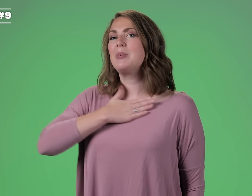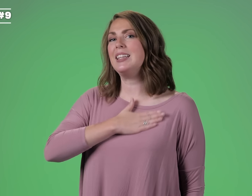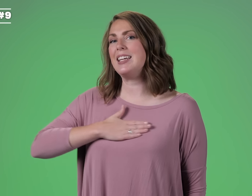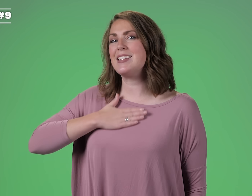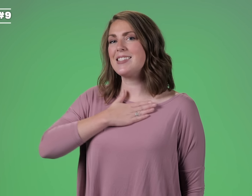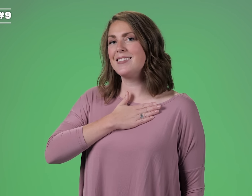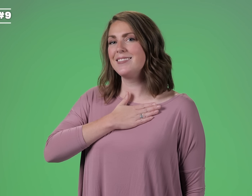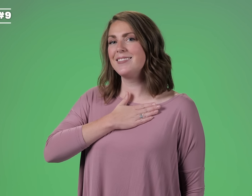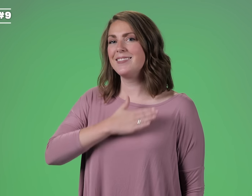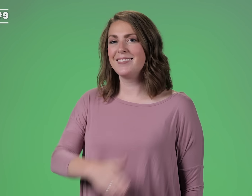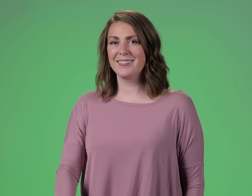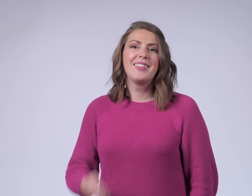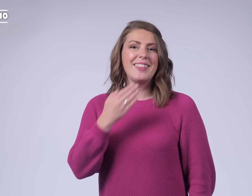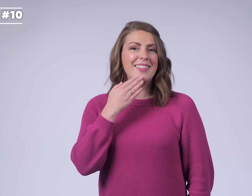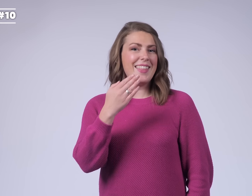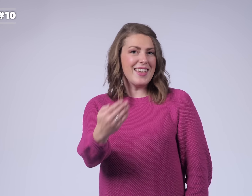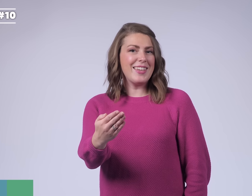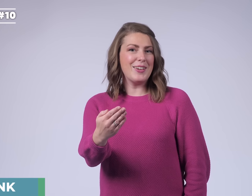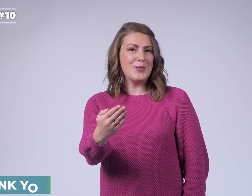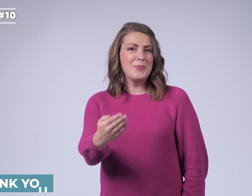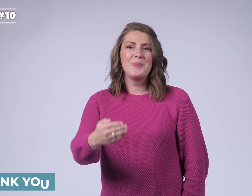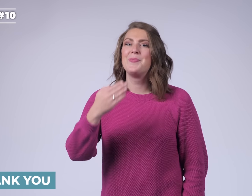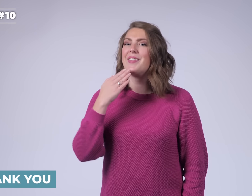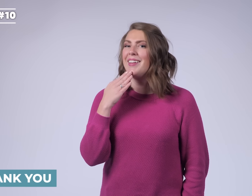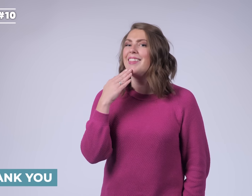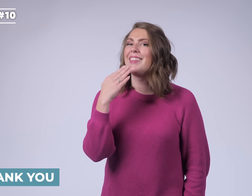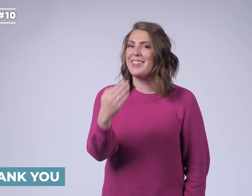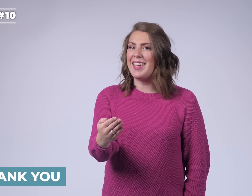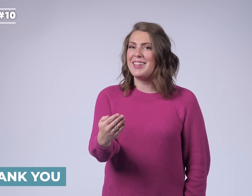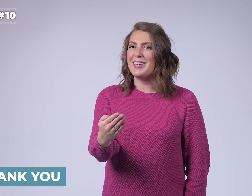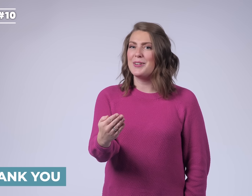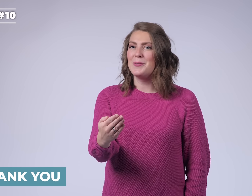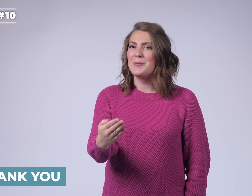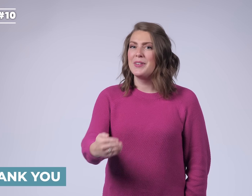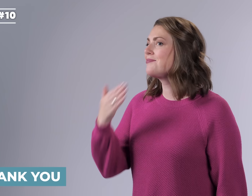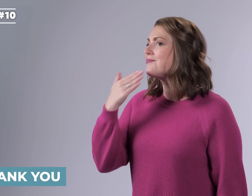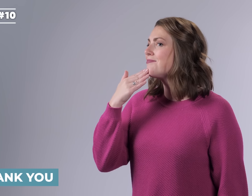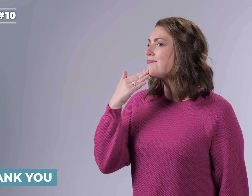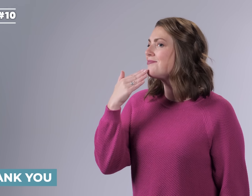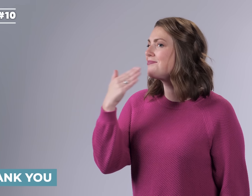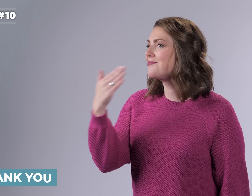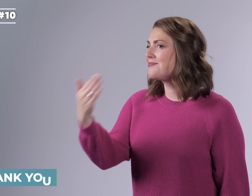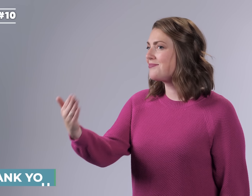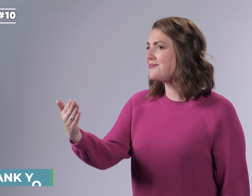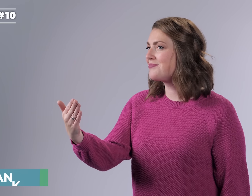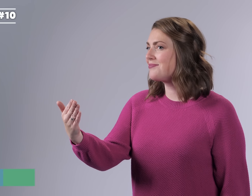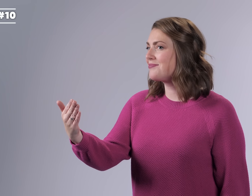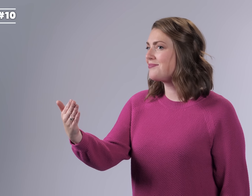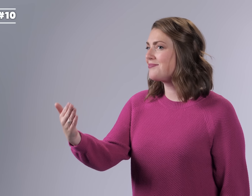PLEASE THANK YOU THANK YOU Your hand is coming out from your chin.